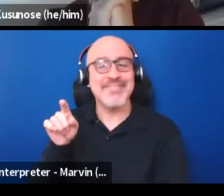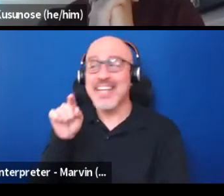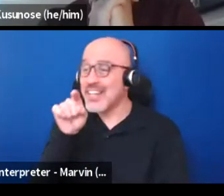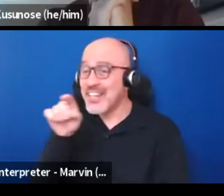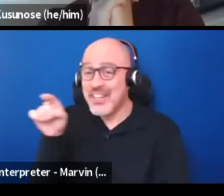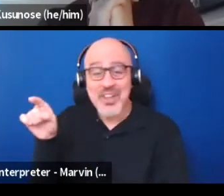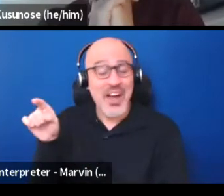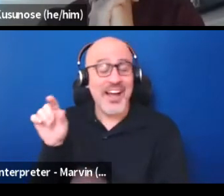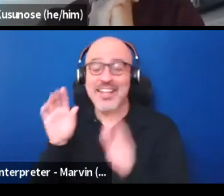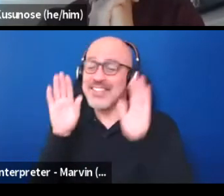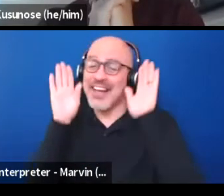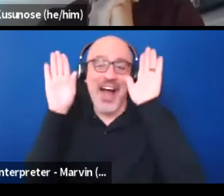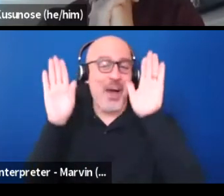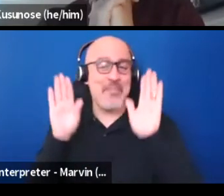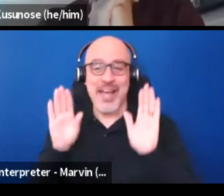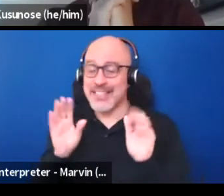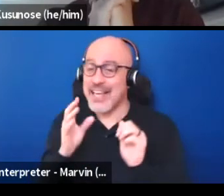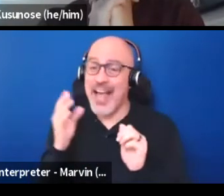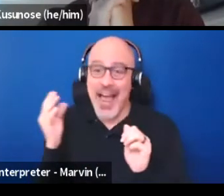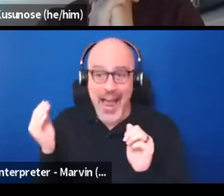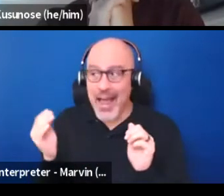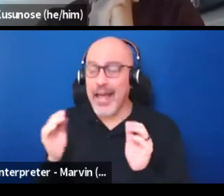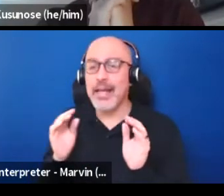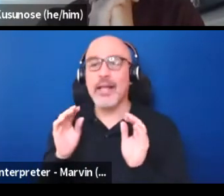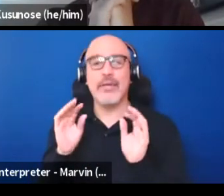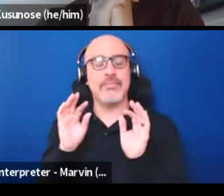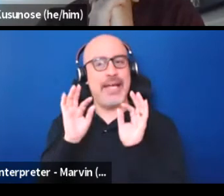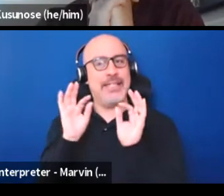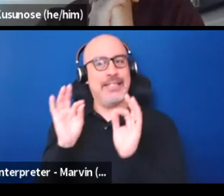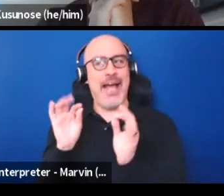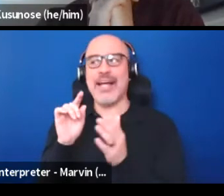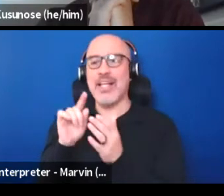And it just is exactly what it's supposed to be.